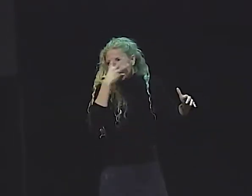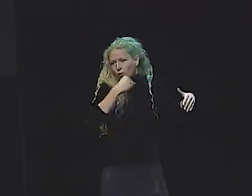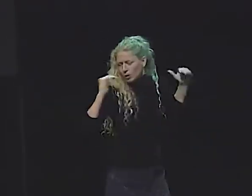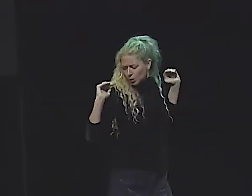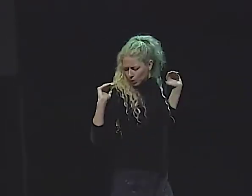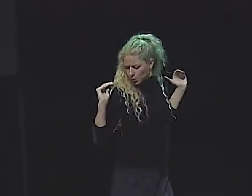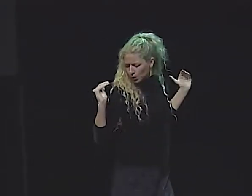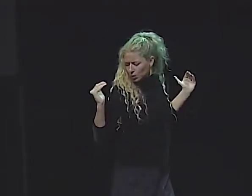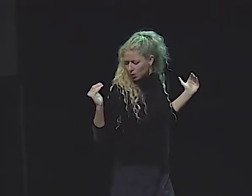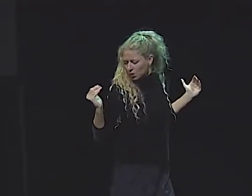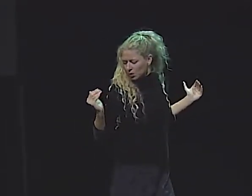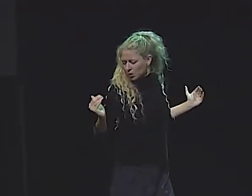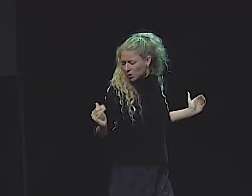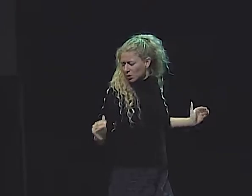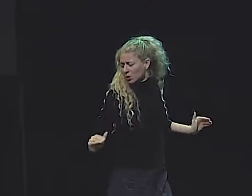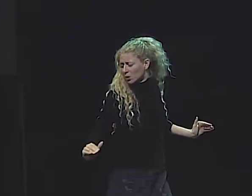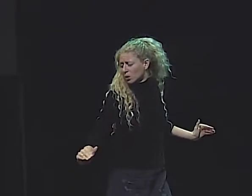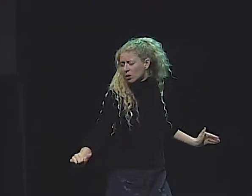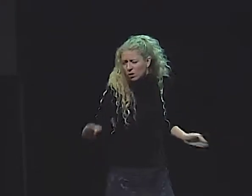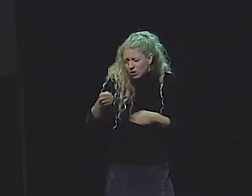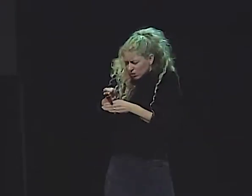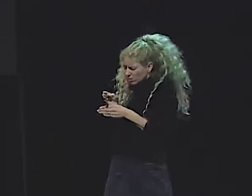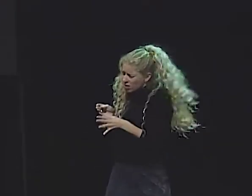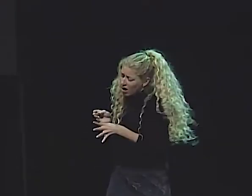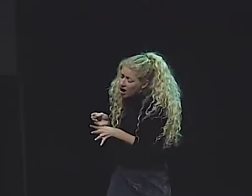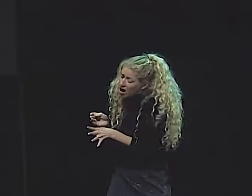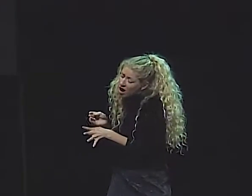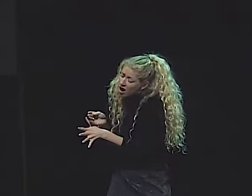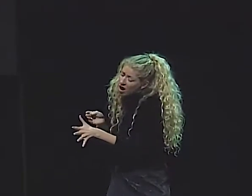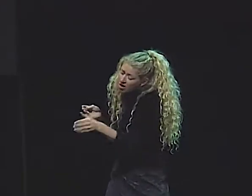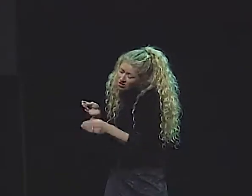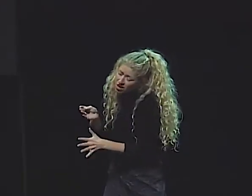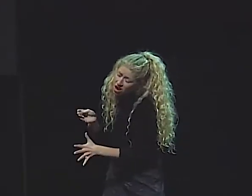THE HEAVENLY HOST OF ANGELS PLAYED INSTRUMENTS